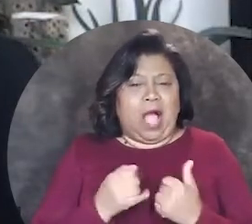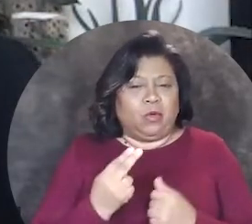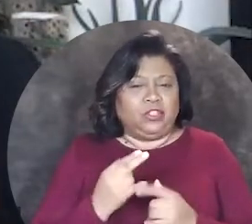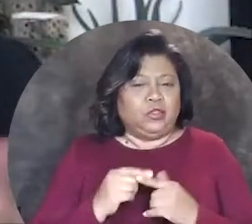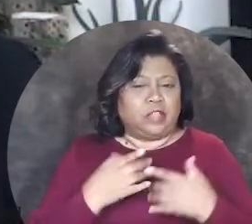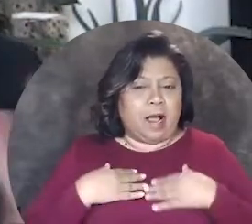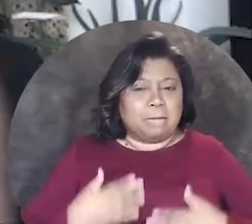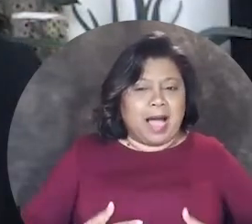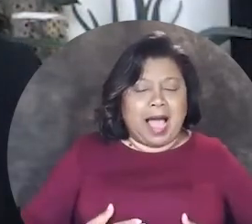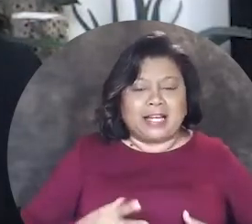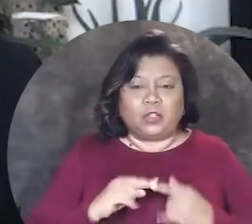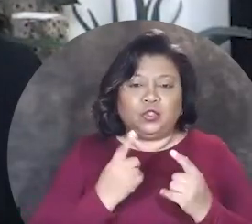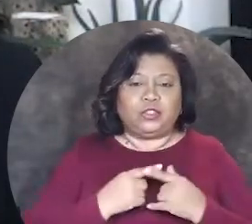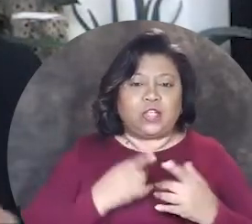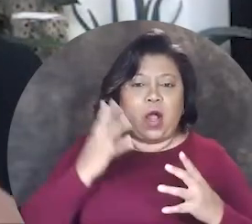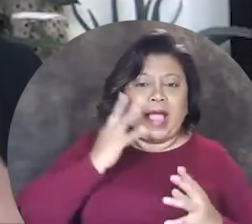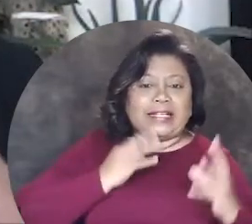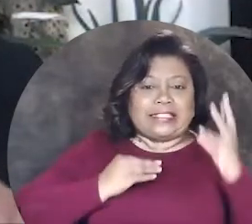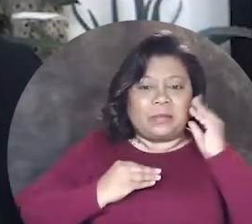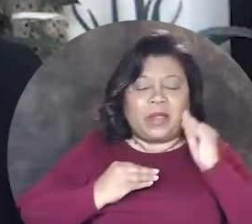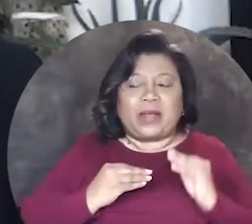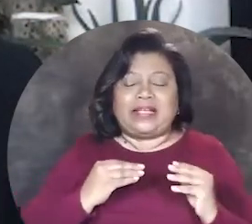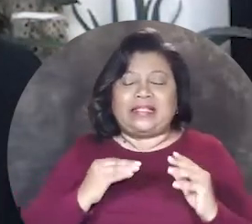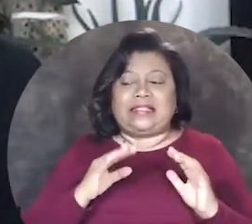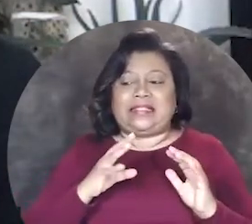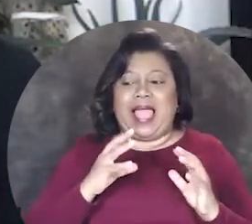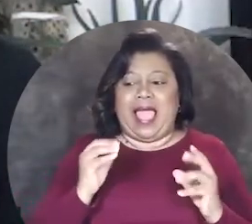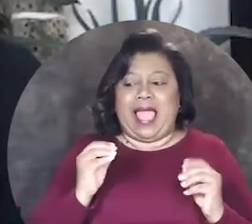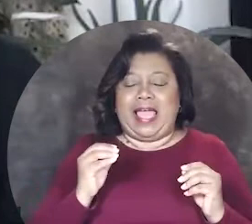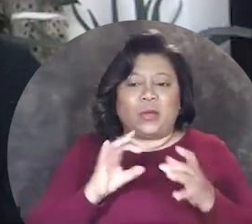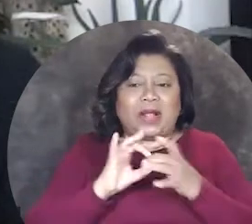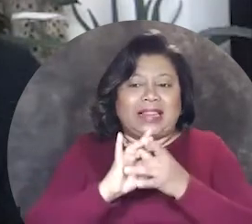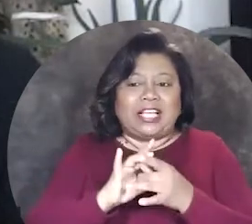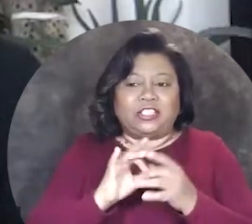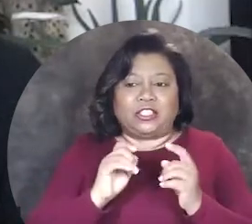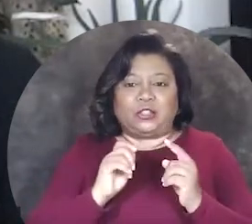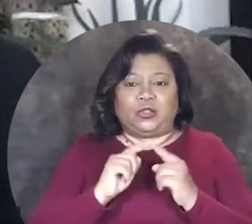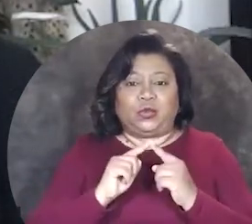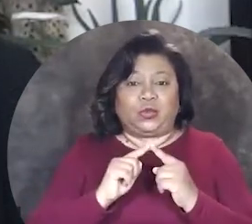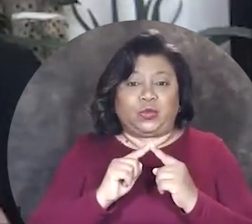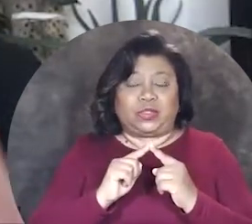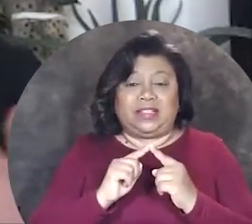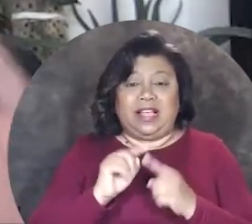the way that we use our bodies, the way that we use our experiences in relation to the